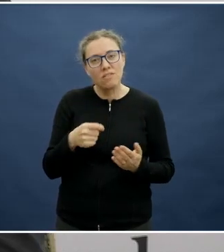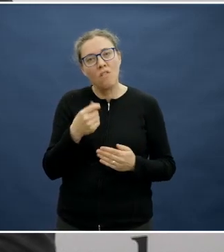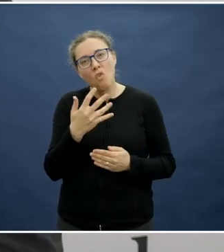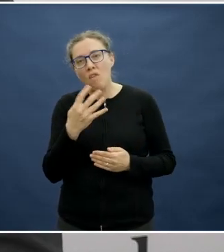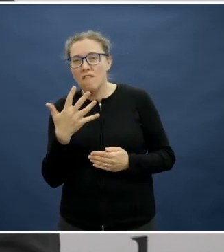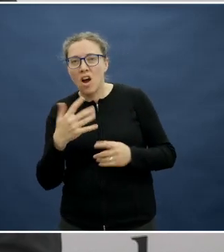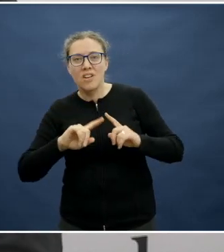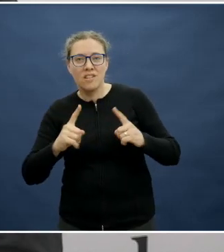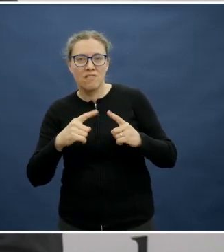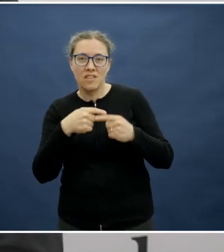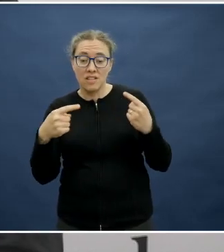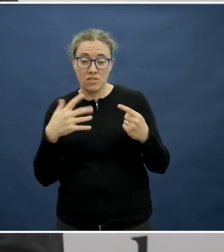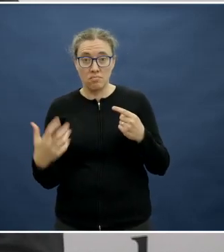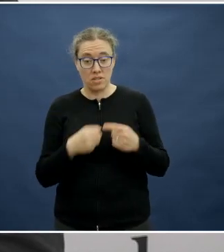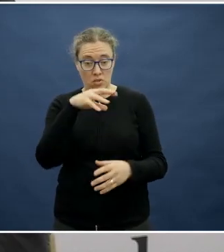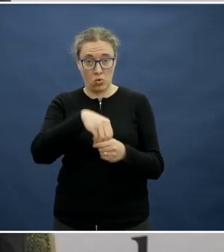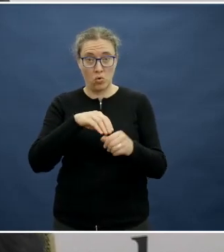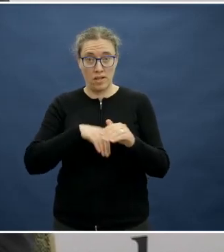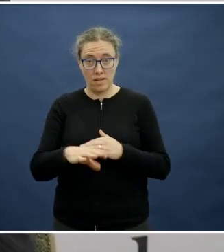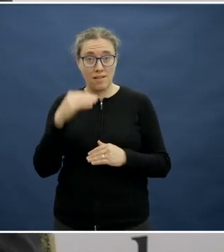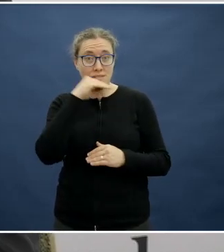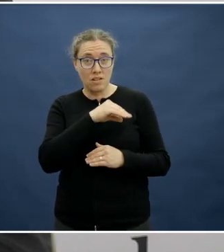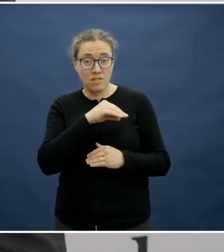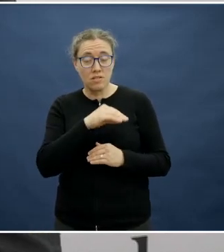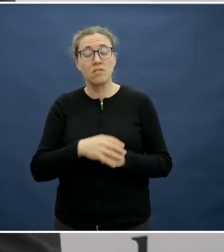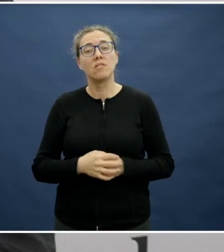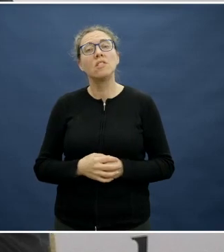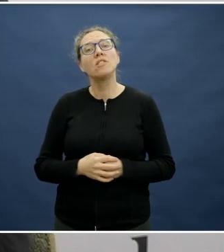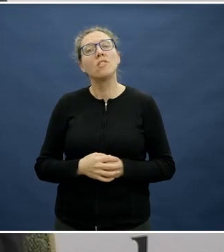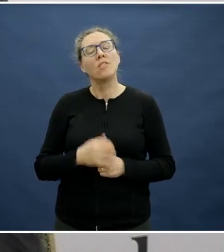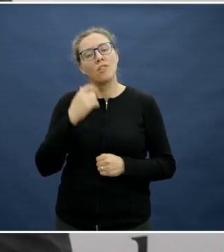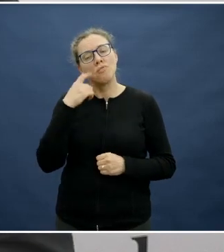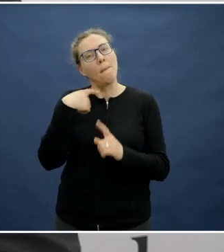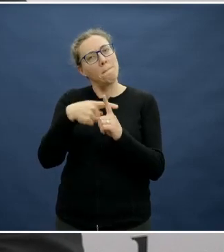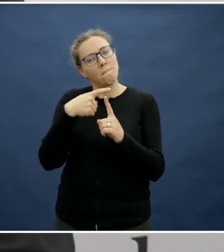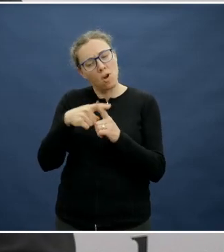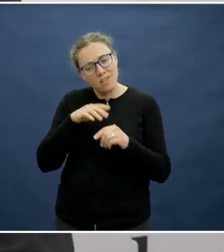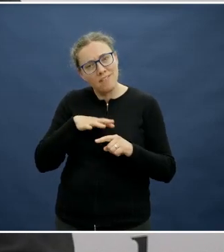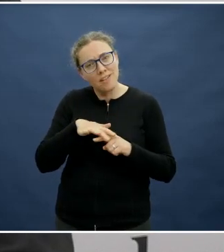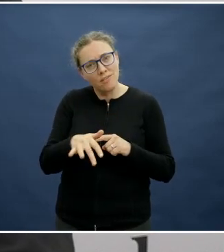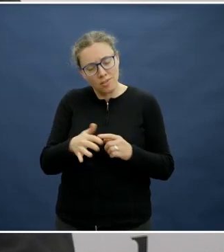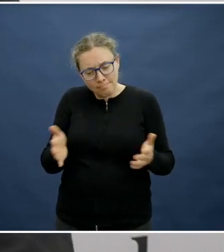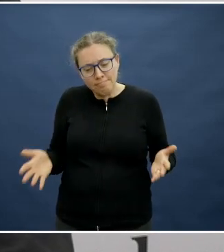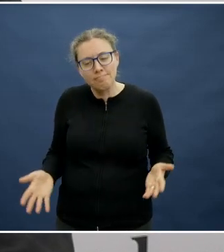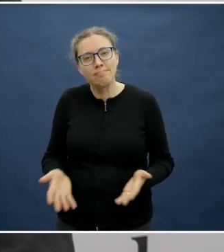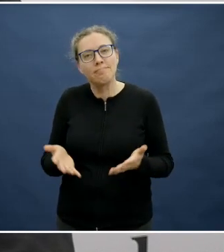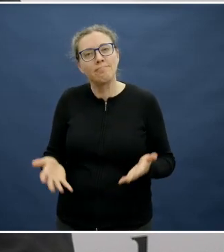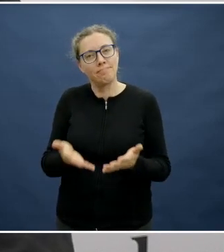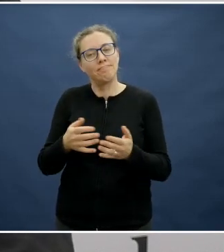They don't but I think that's positive peer pressure and positive influence from other people around them. Any thoughts on that?